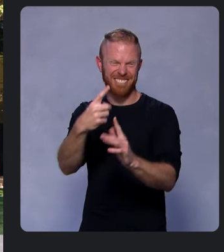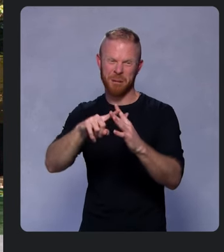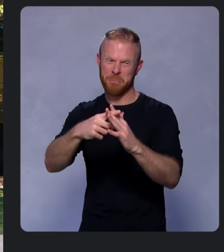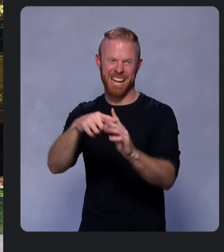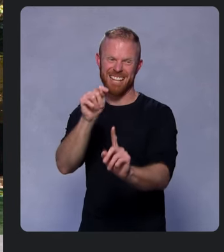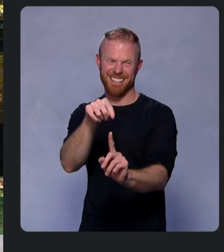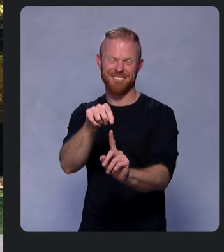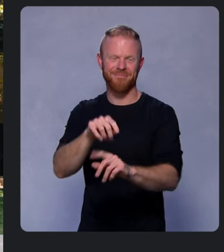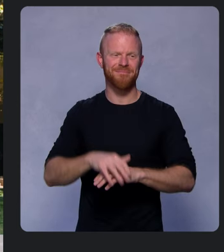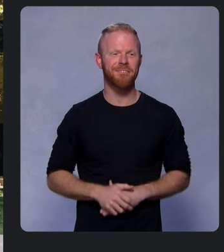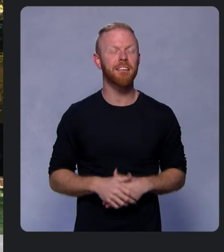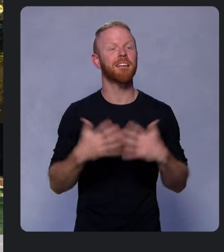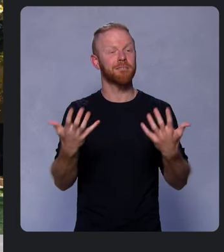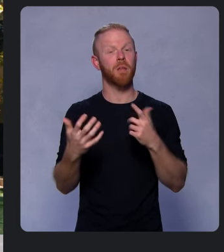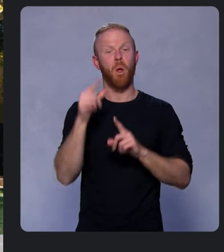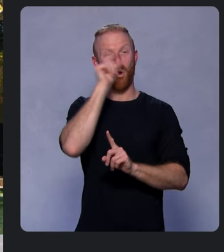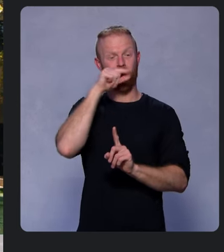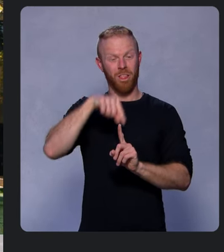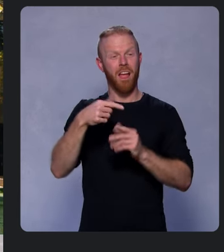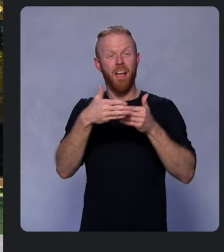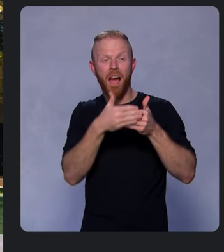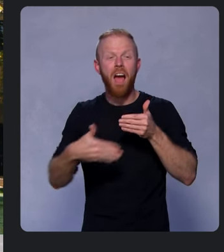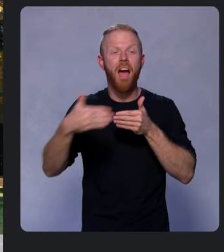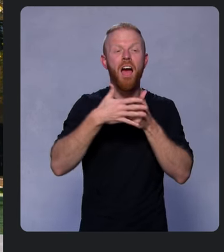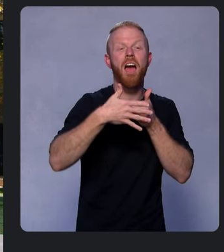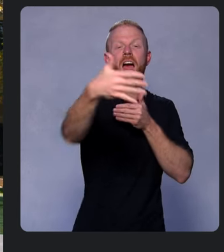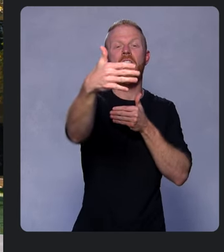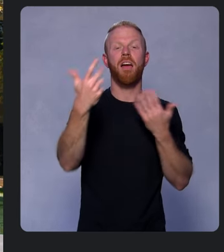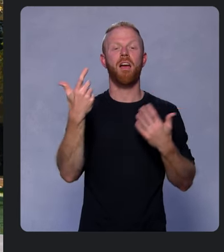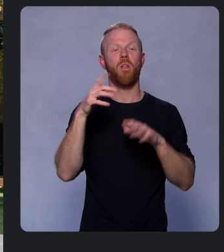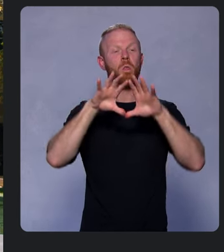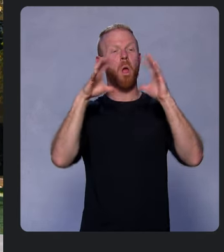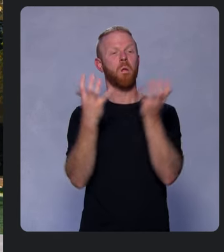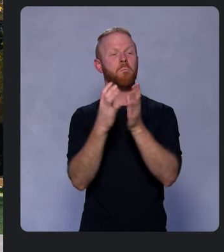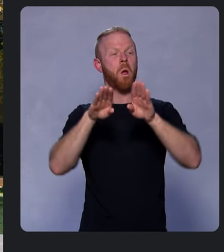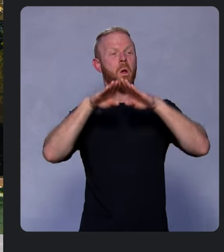Beyond Google, a global open source community is contributing to Flutter.